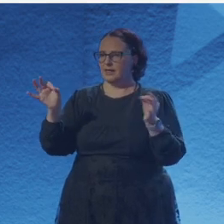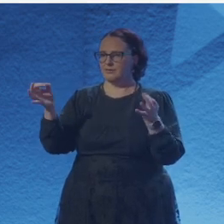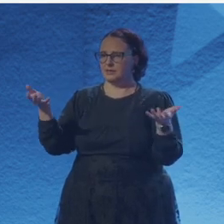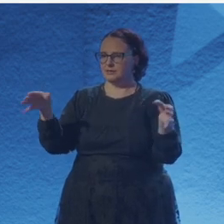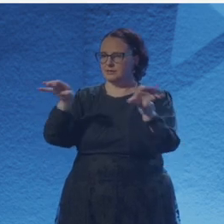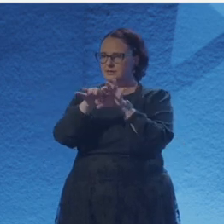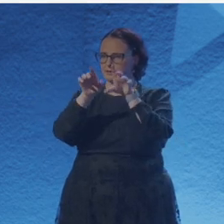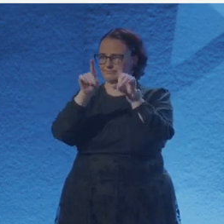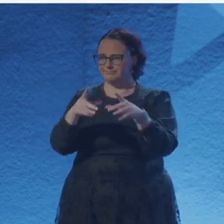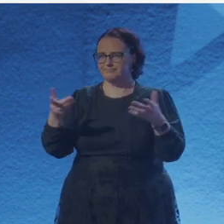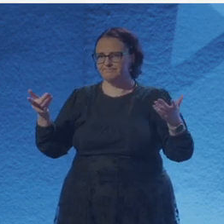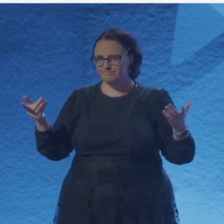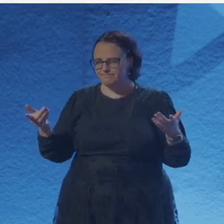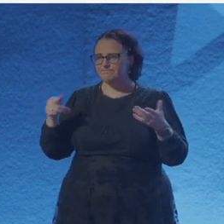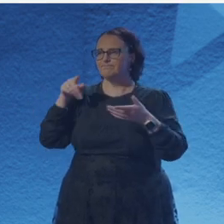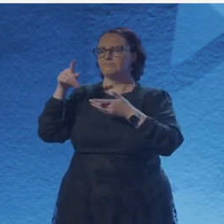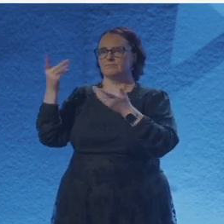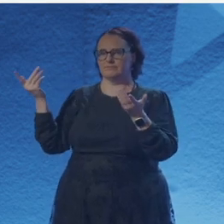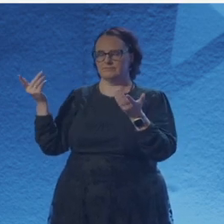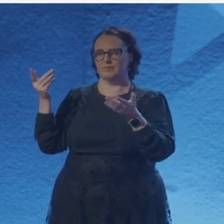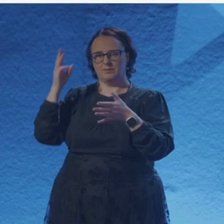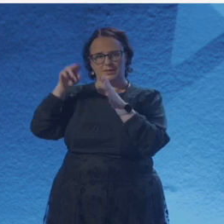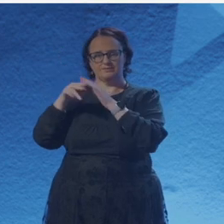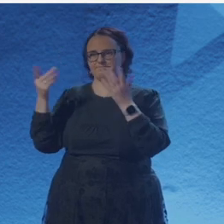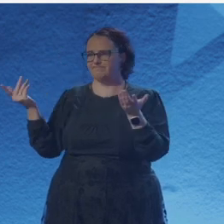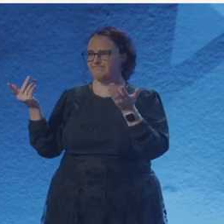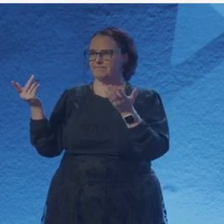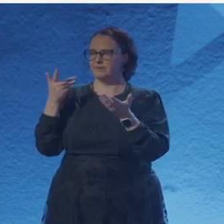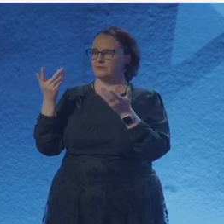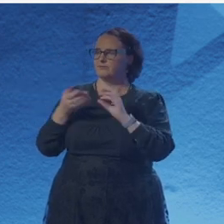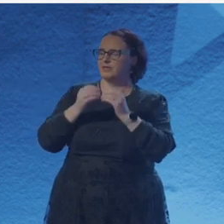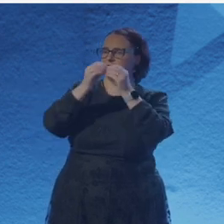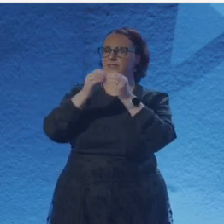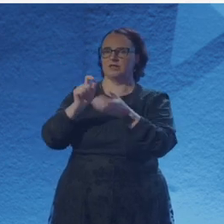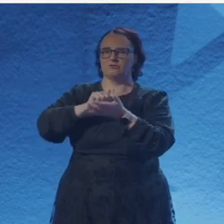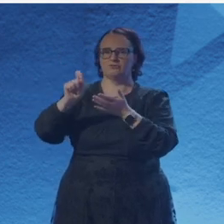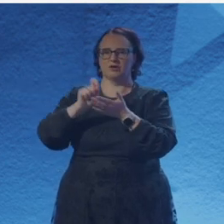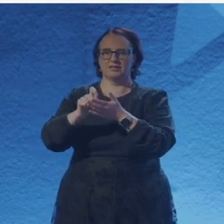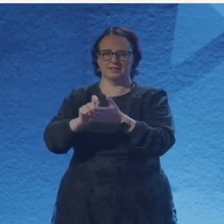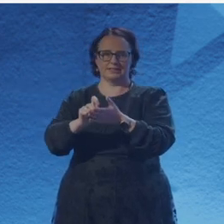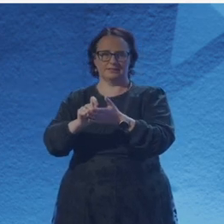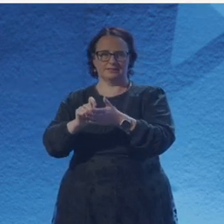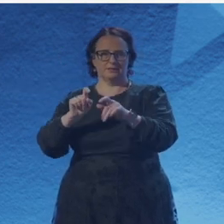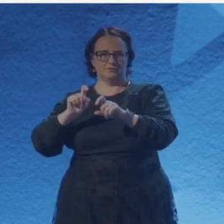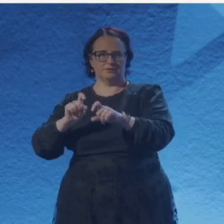as a mentor and created poems based on a physicist work as a space weather researcher